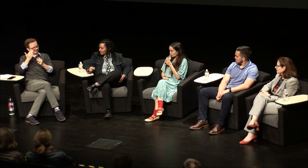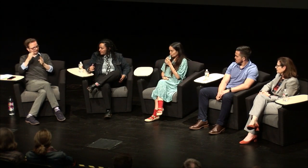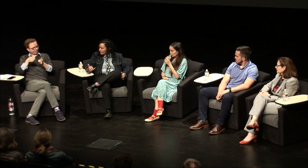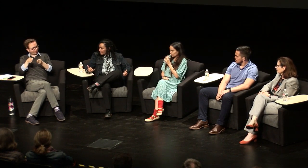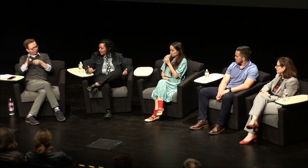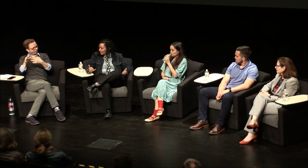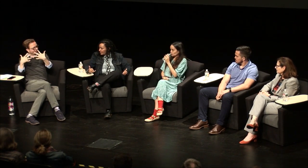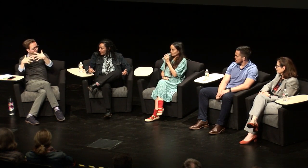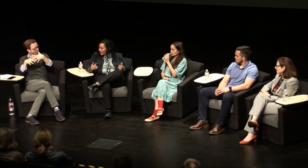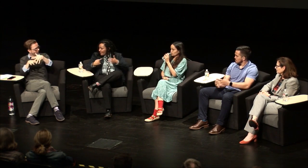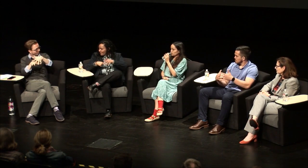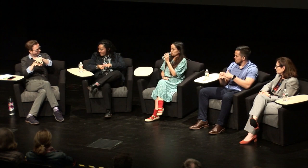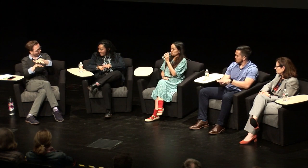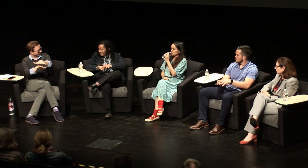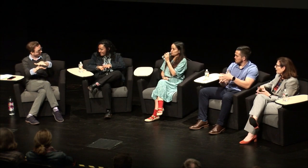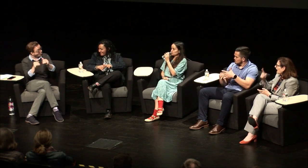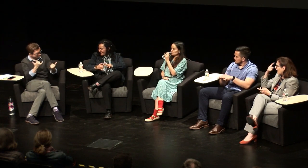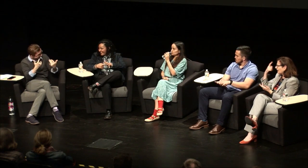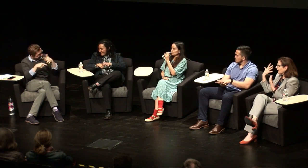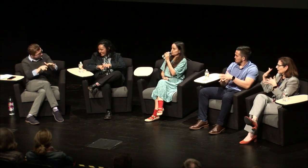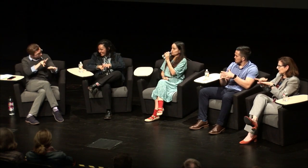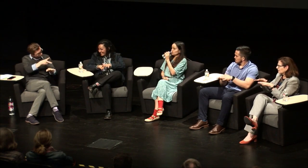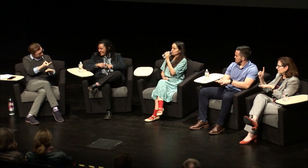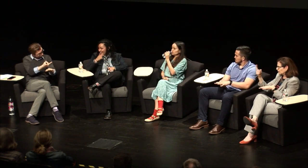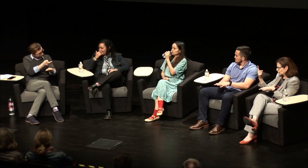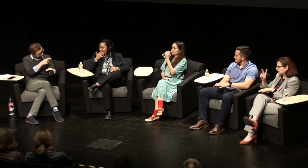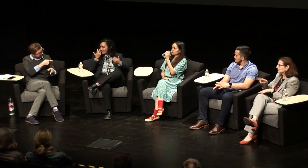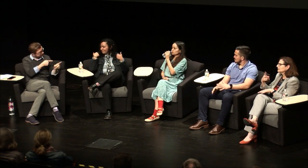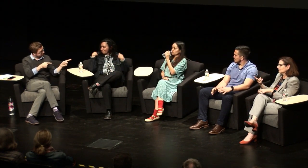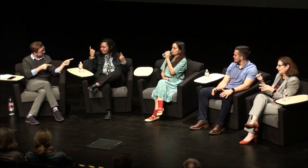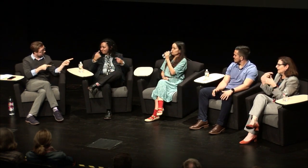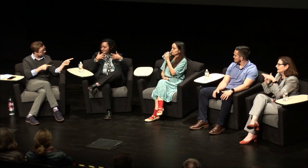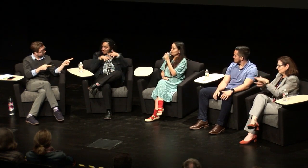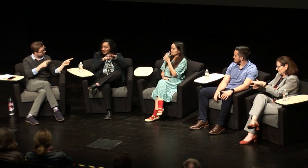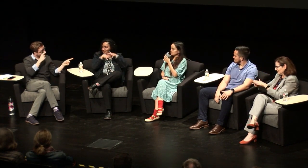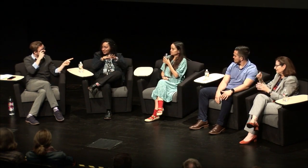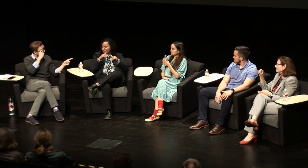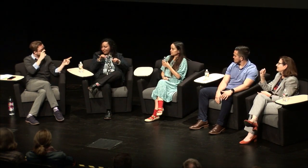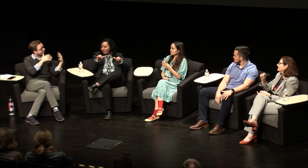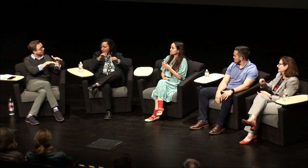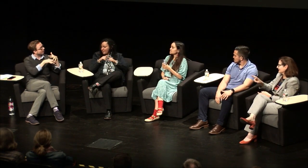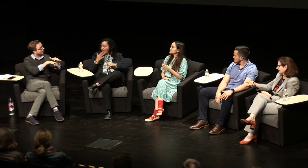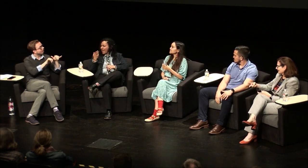also a sign that shows mainstream with a single student as opposed to multiple